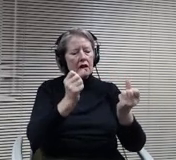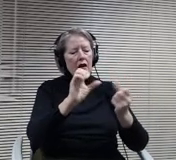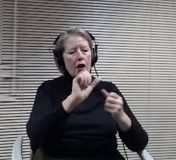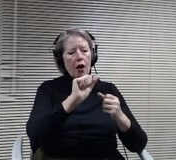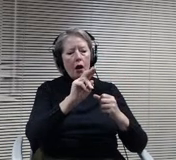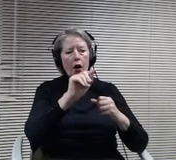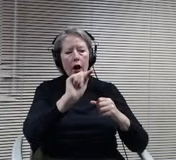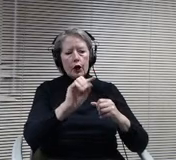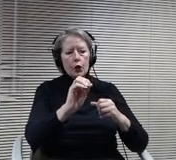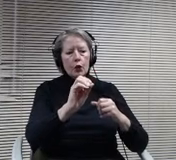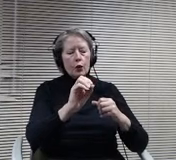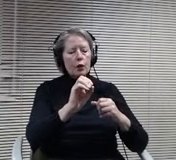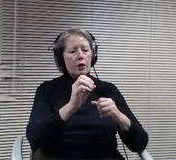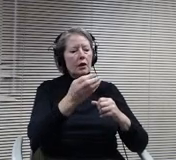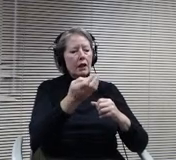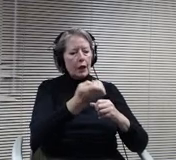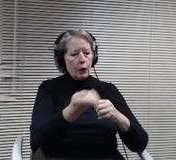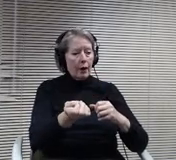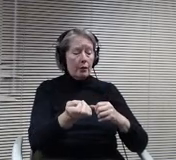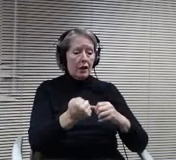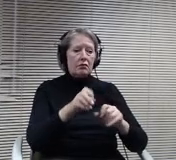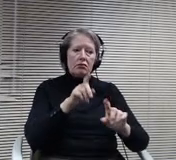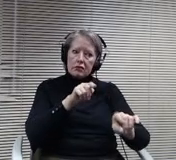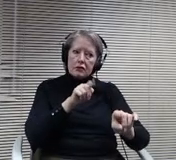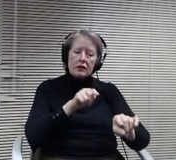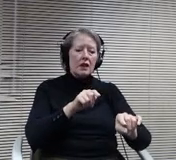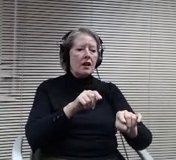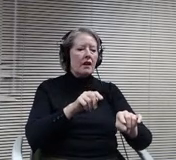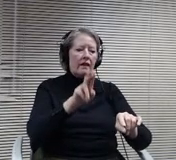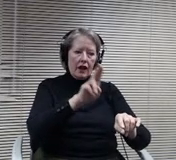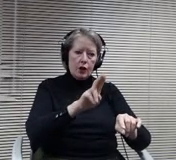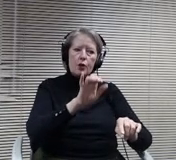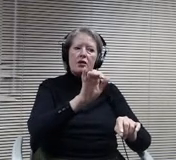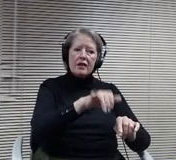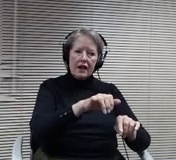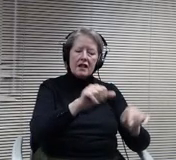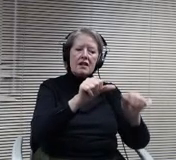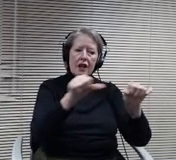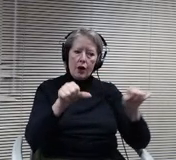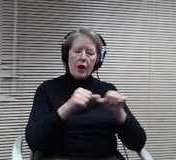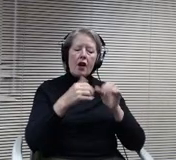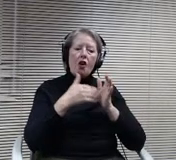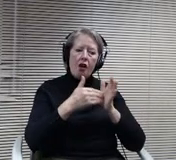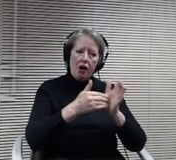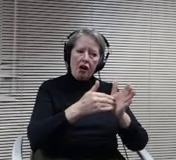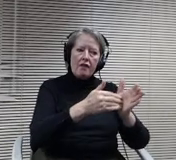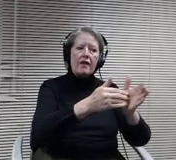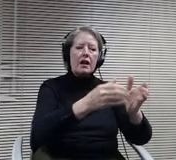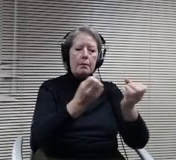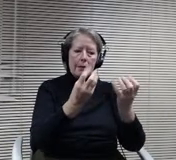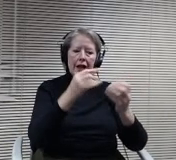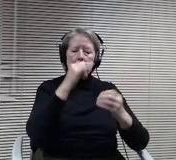heavily used equipment in space by the students. When we had all of our preliminary conversations, I'll